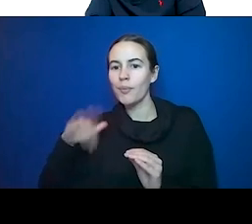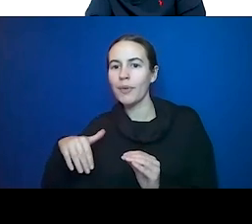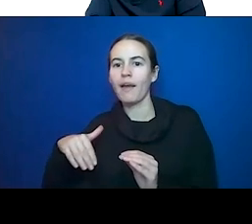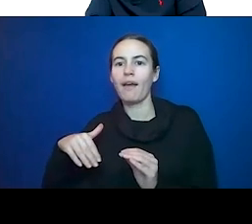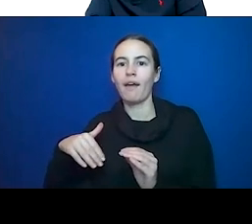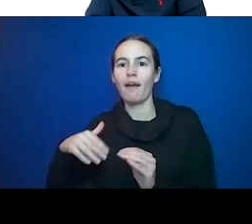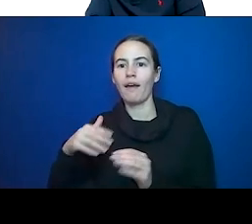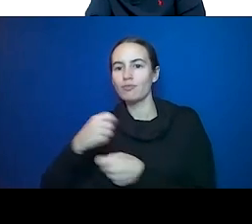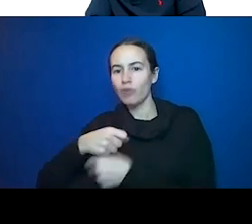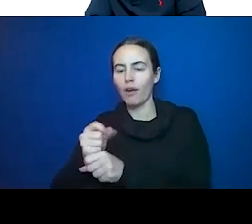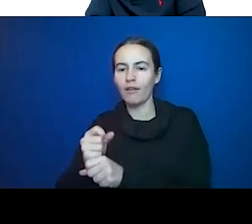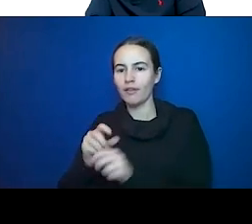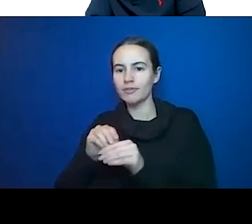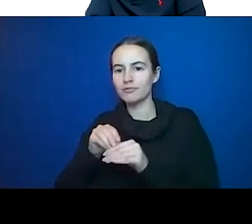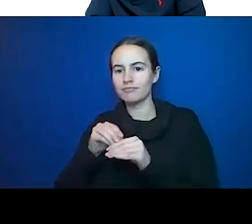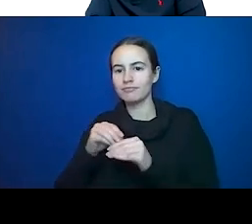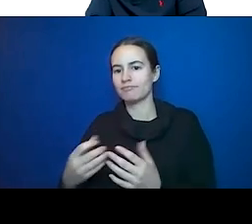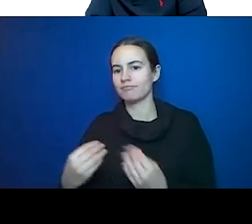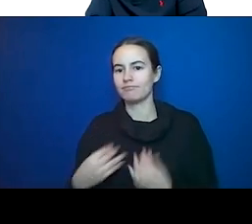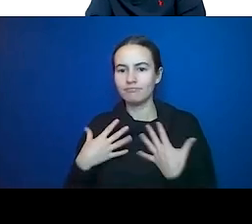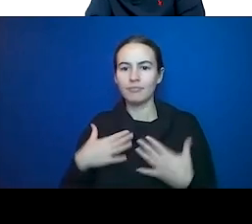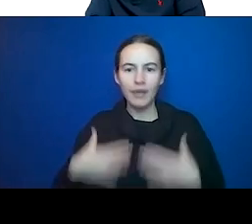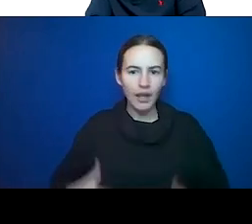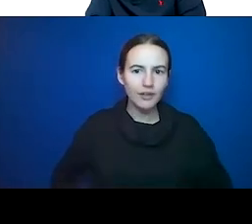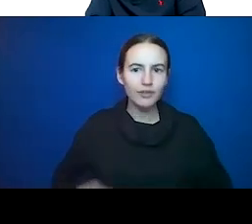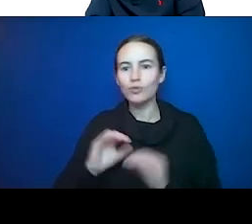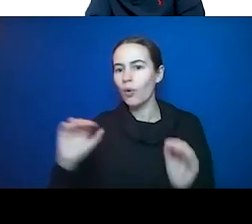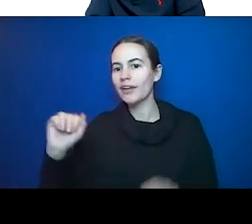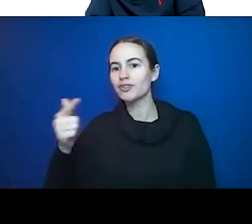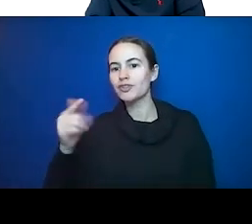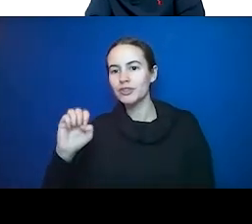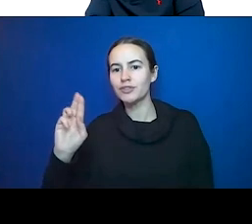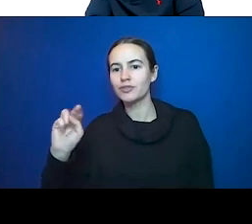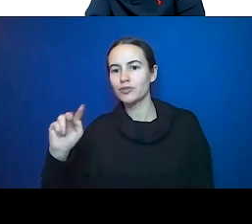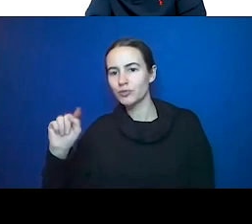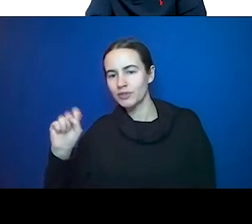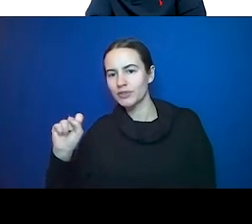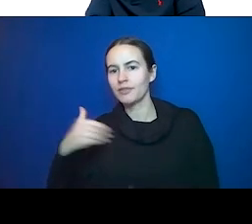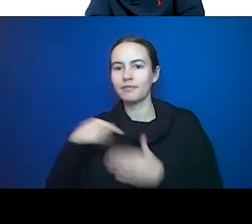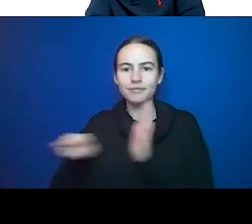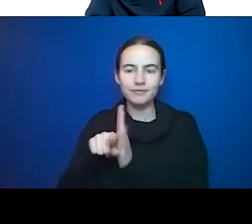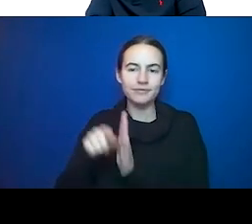No AGE units doing bad things. No stress hormones going up,